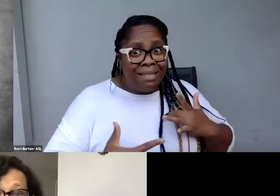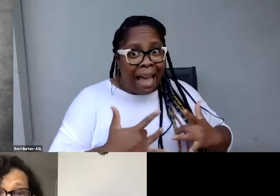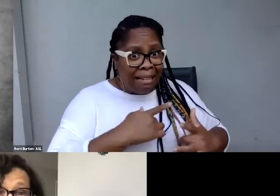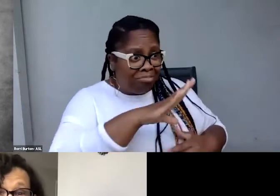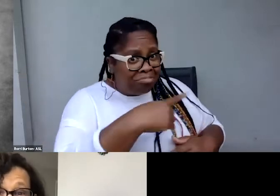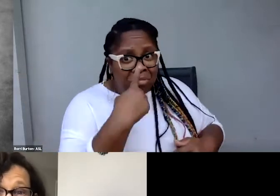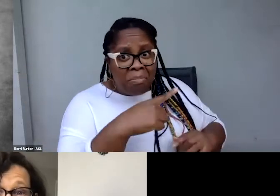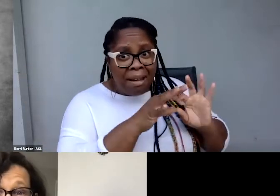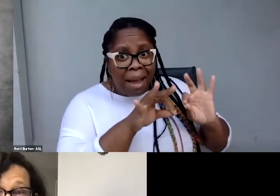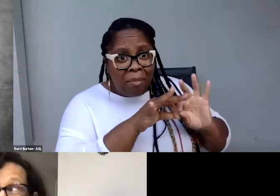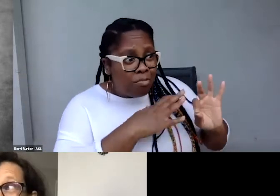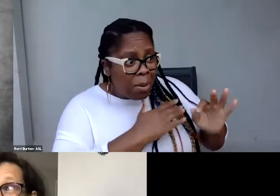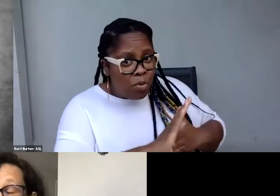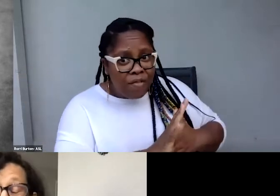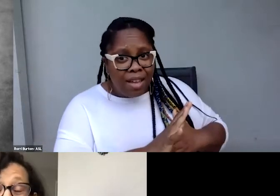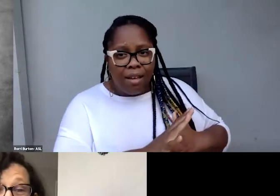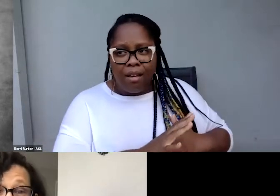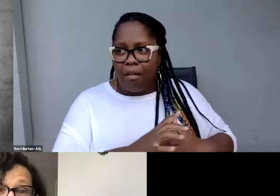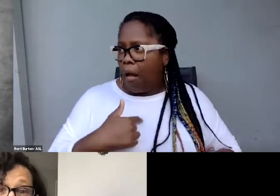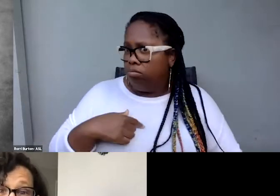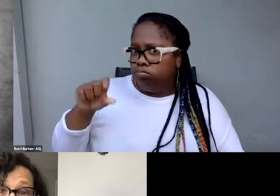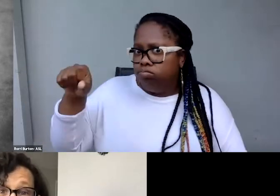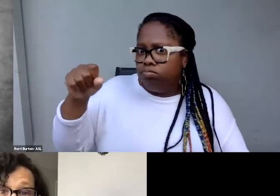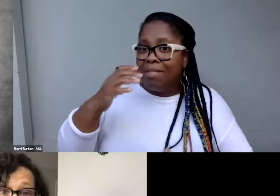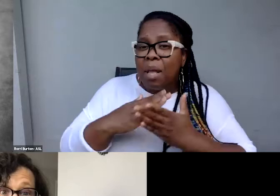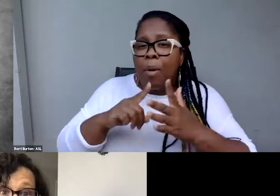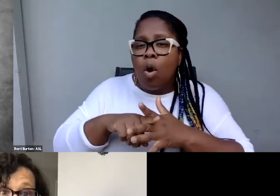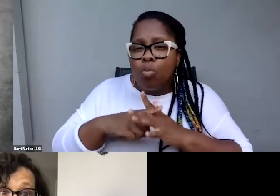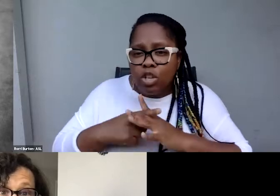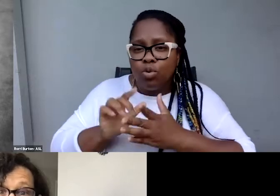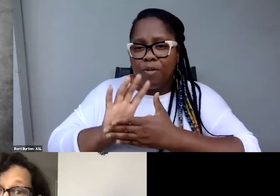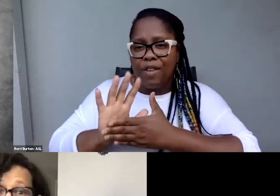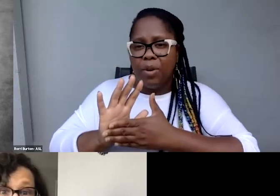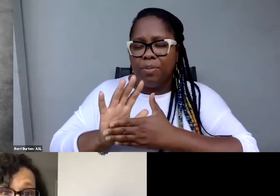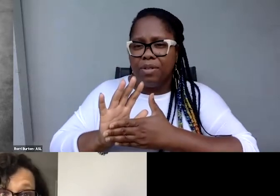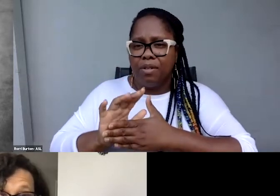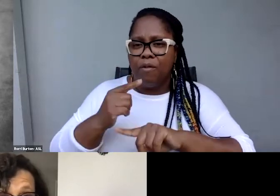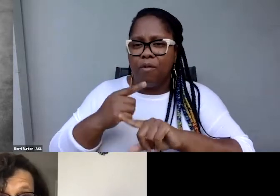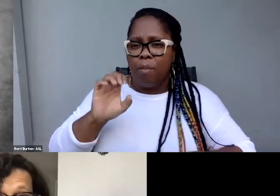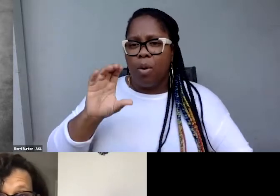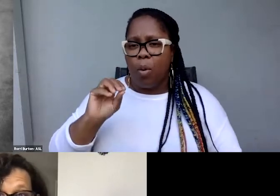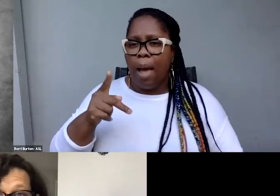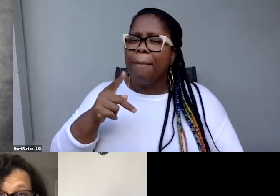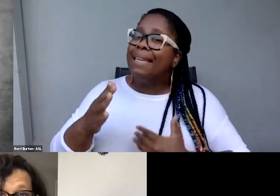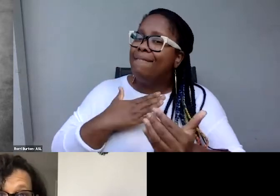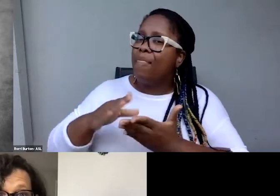I got to caption some of the original films that founded the co-op, even though they were exempt from the captioning mandate.